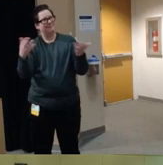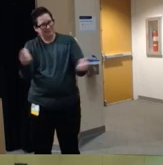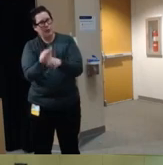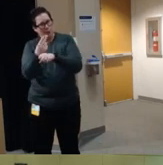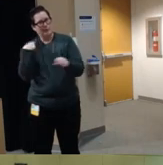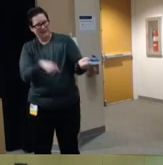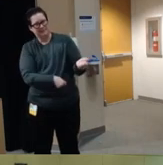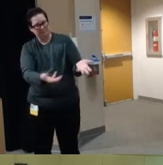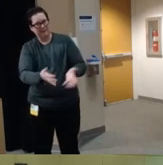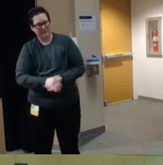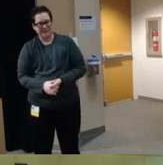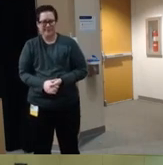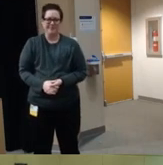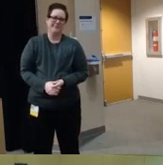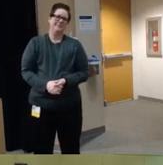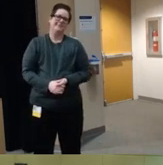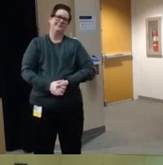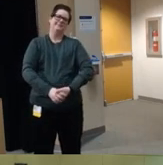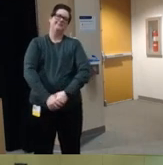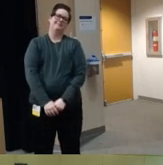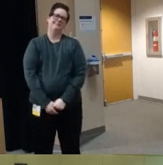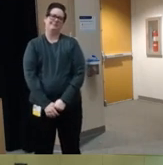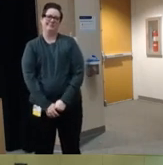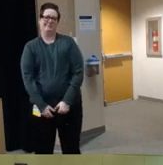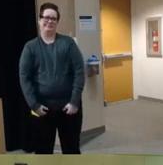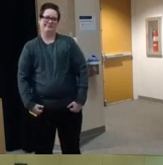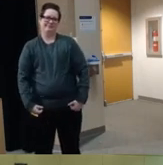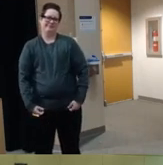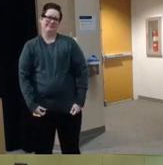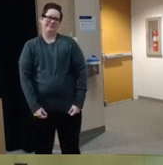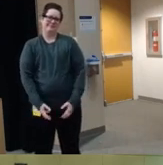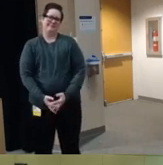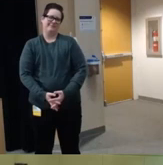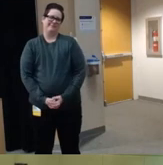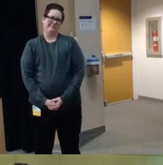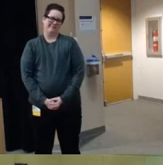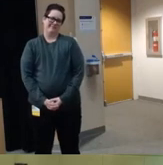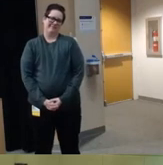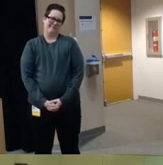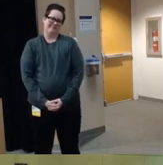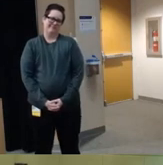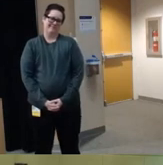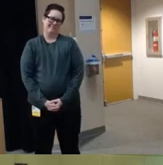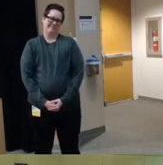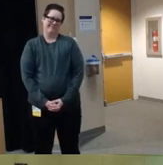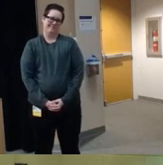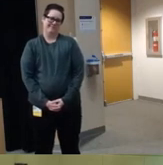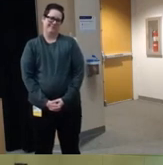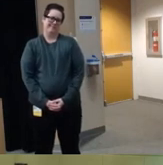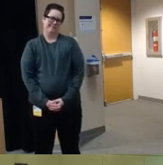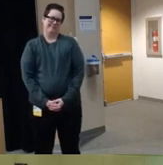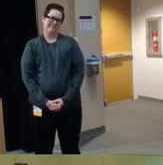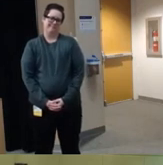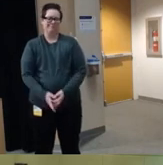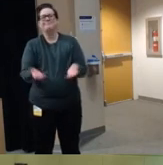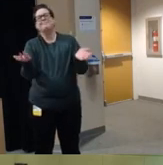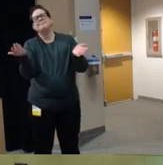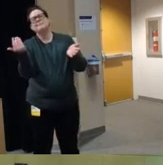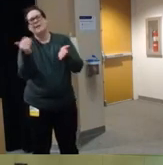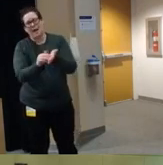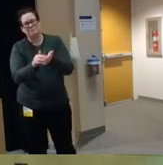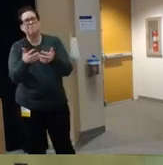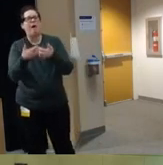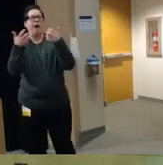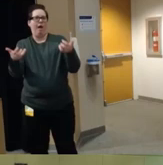passengers so again I think there's a lot that we can learn from what has already been